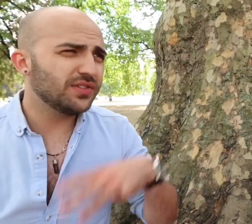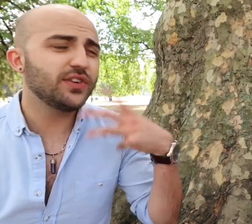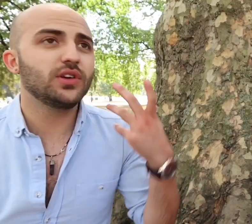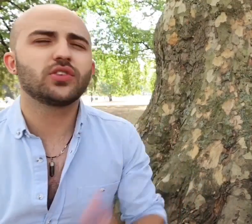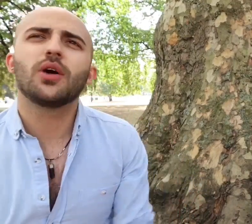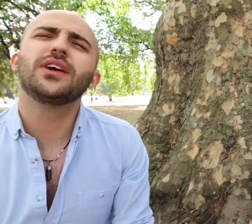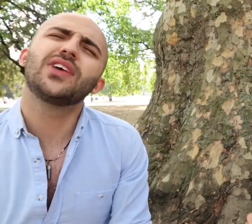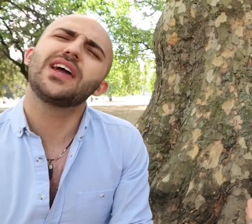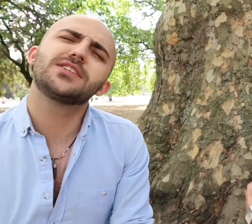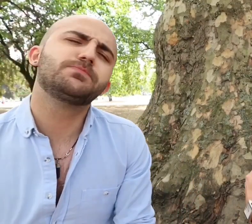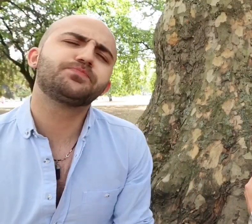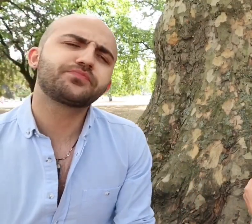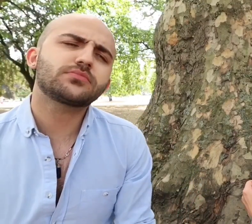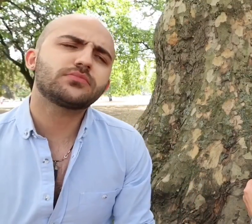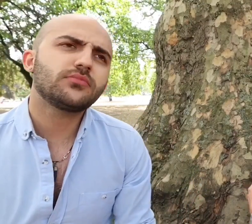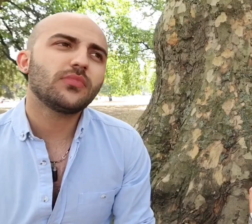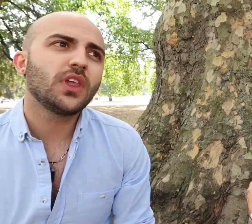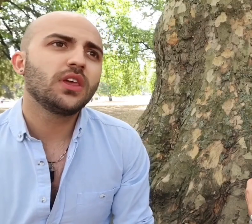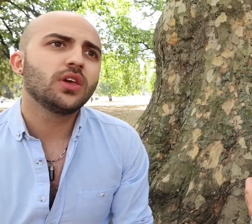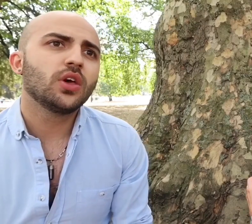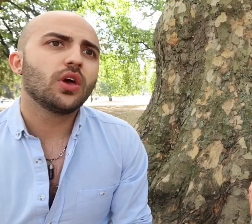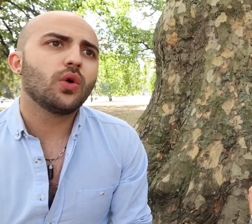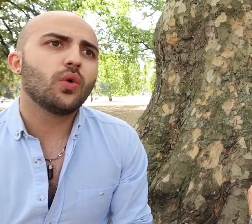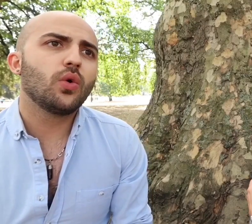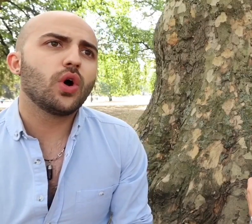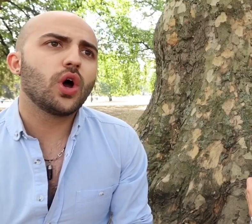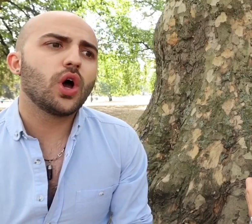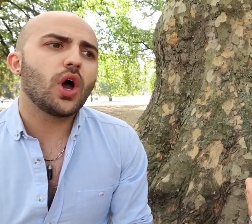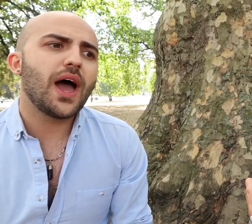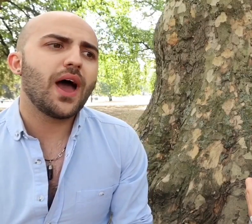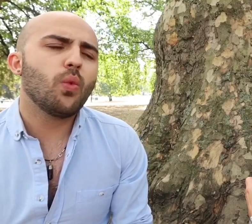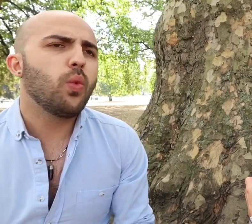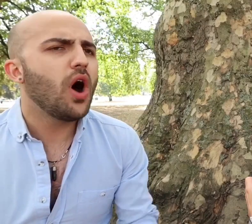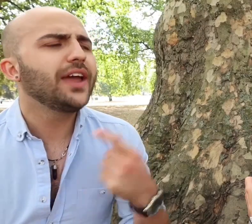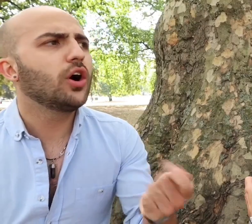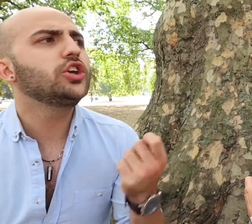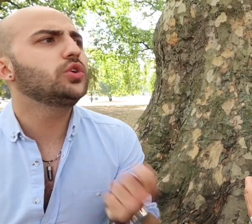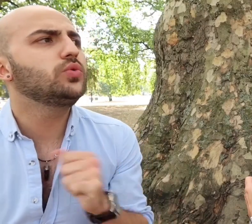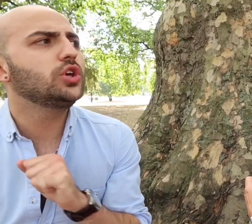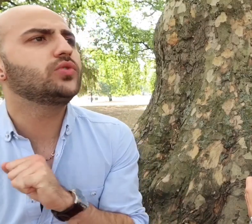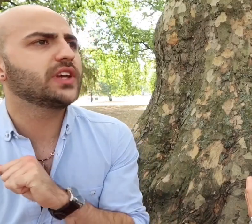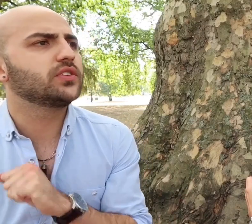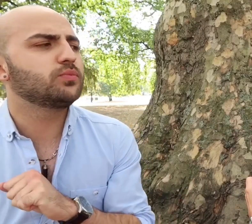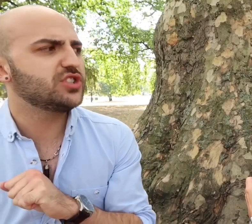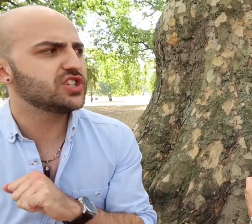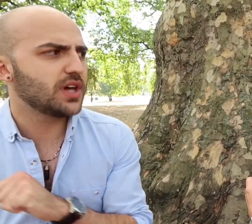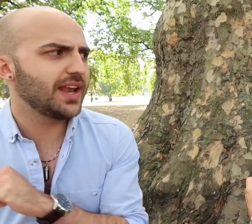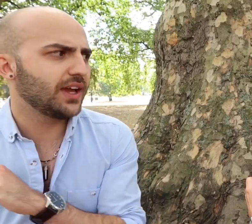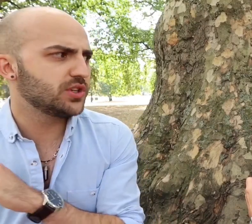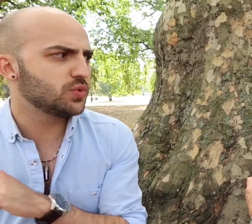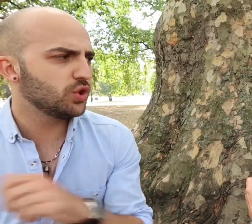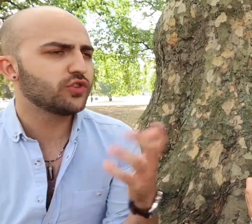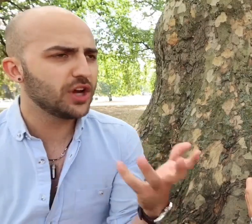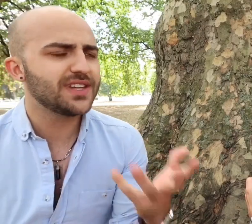was a few years ago, I said why are you using British sign language? You've got